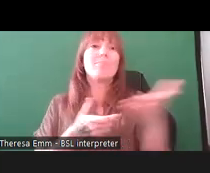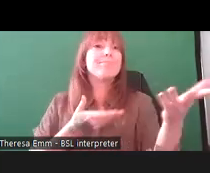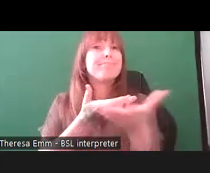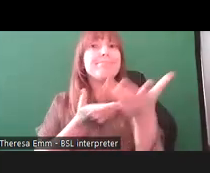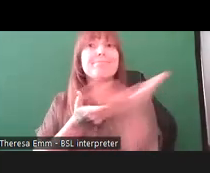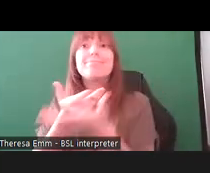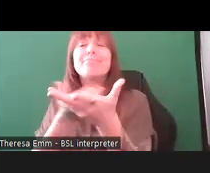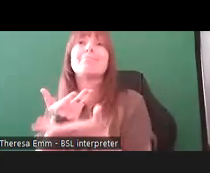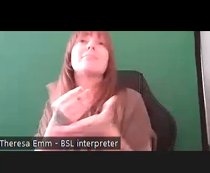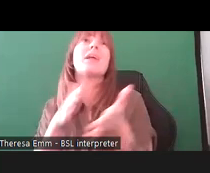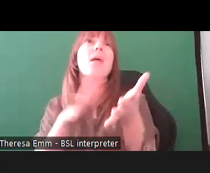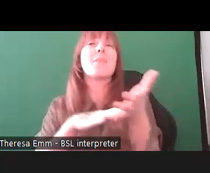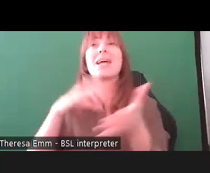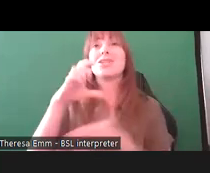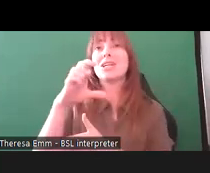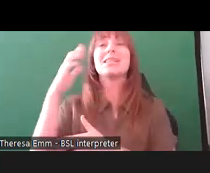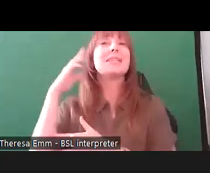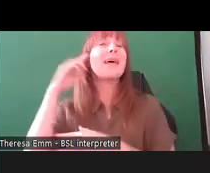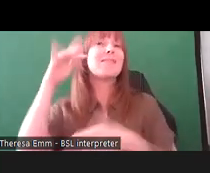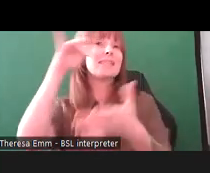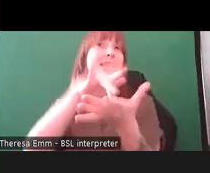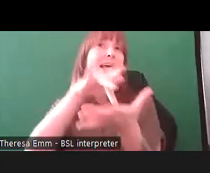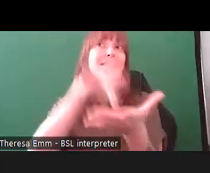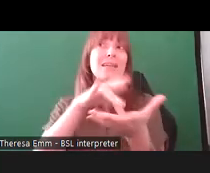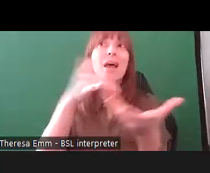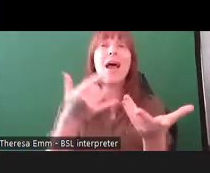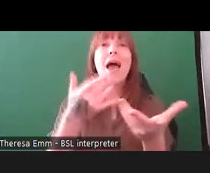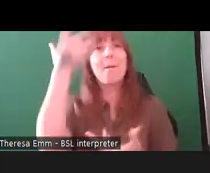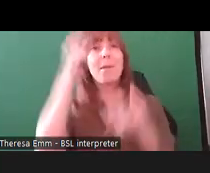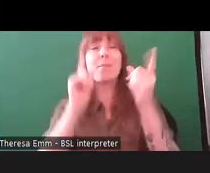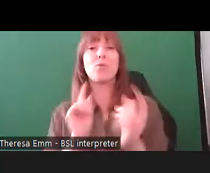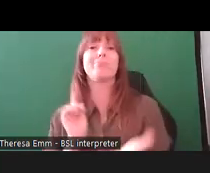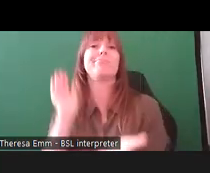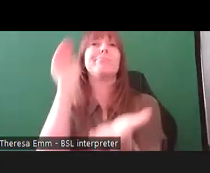Deaf Centre in Manchester, and people who attend the deaf centre, made it much more difficult